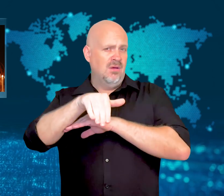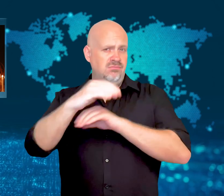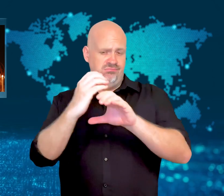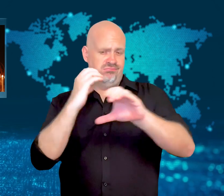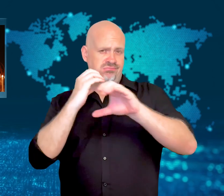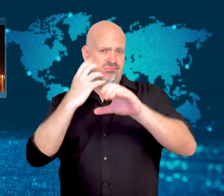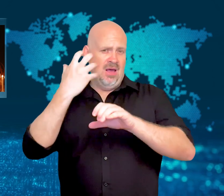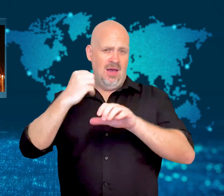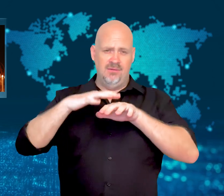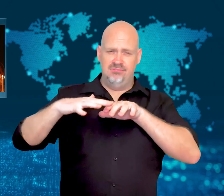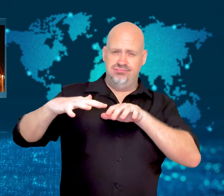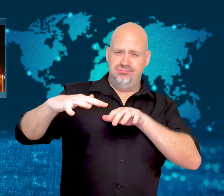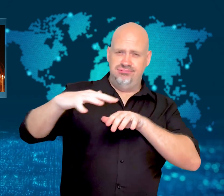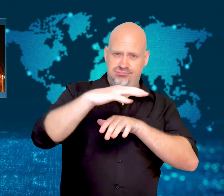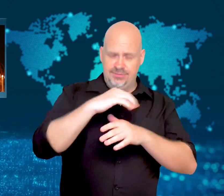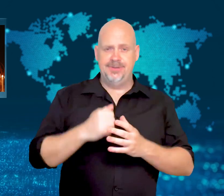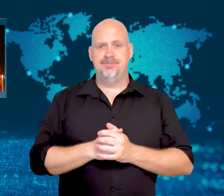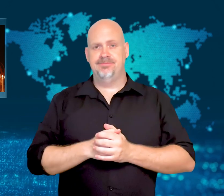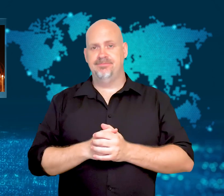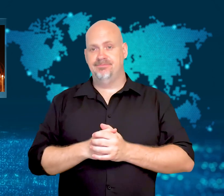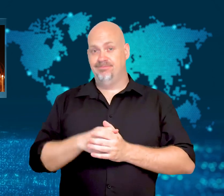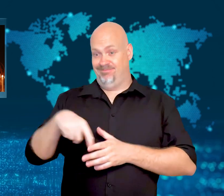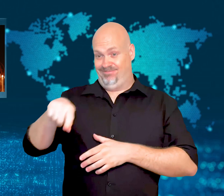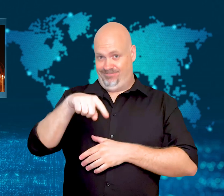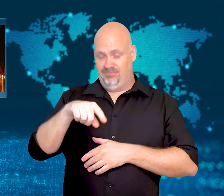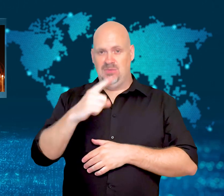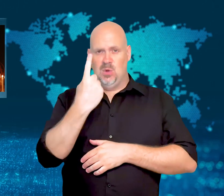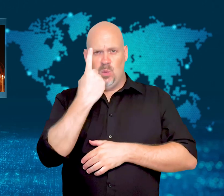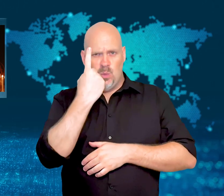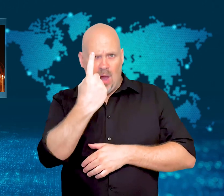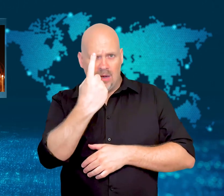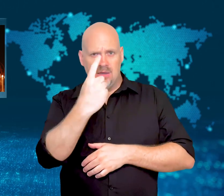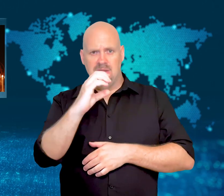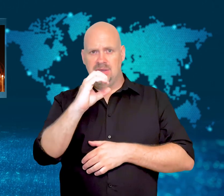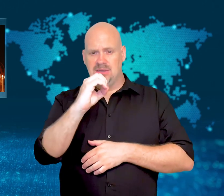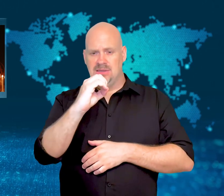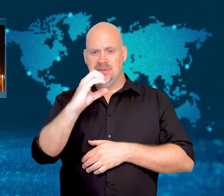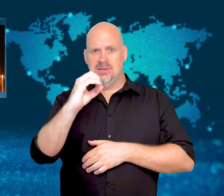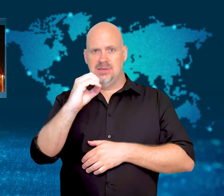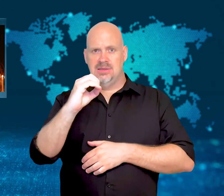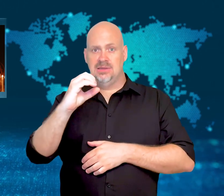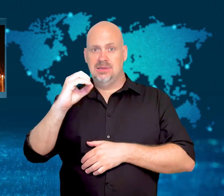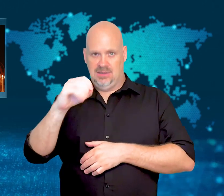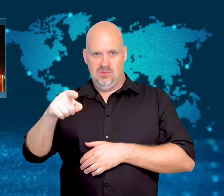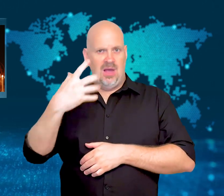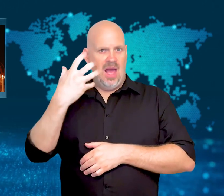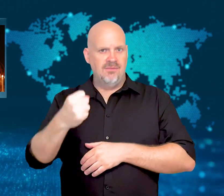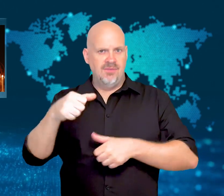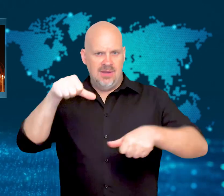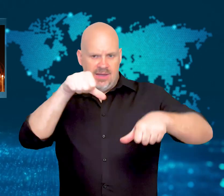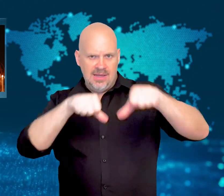More than 4,000 containers were at the depot; about 1,000 were